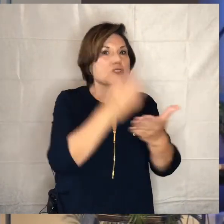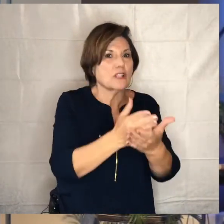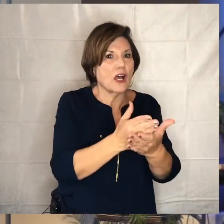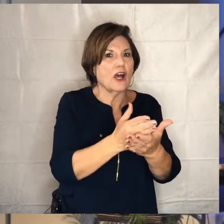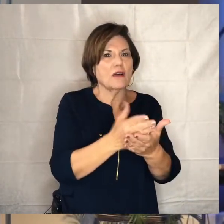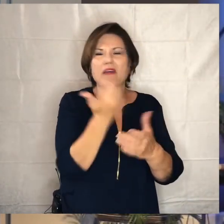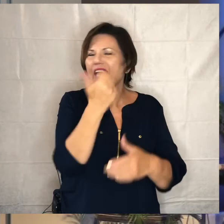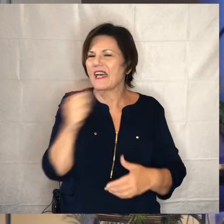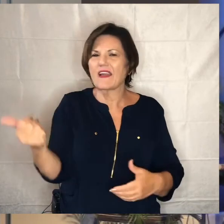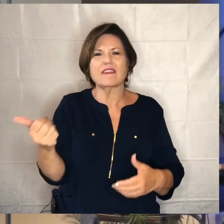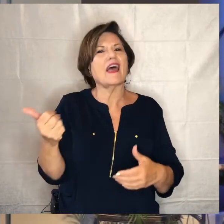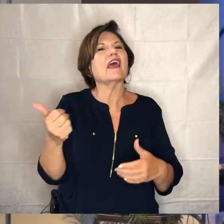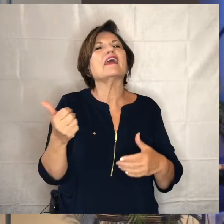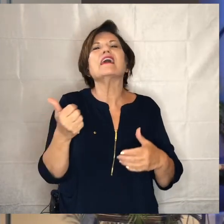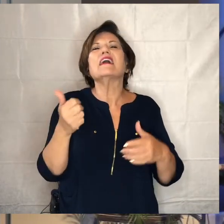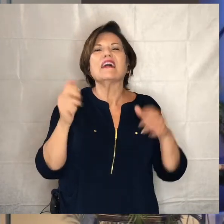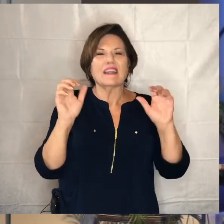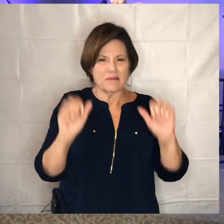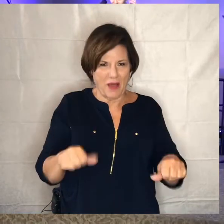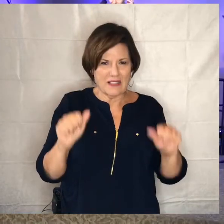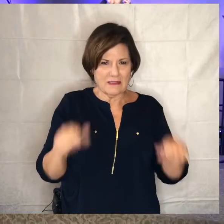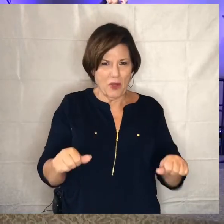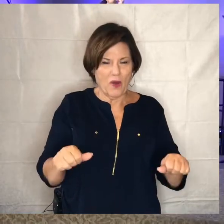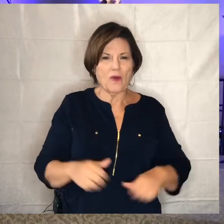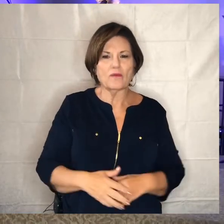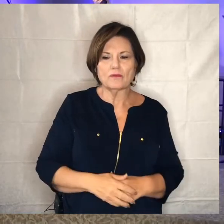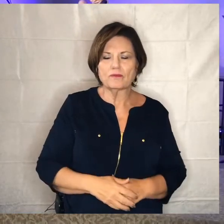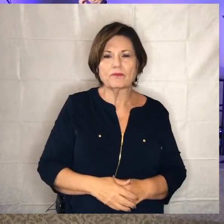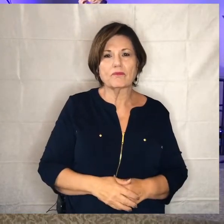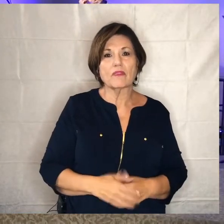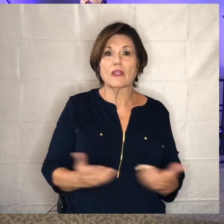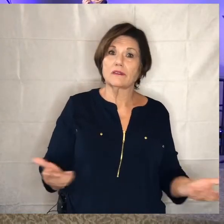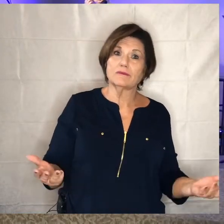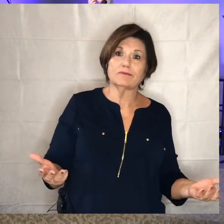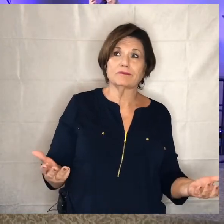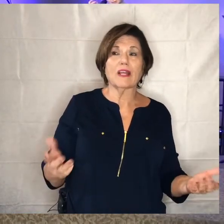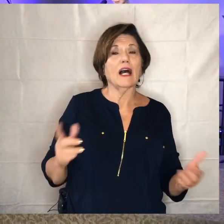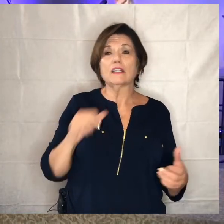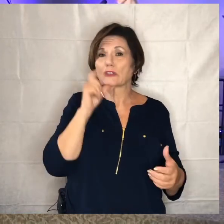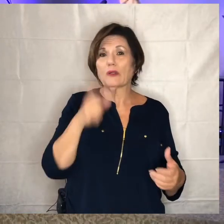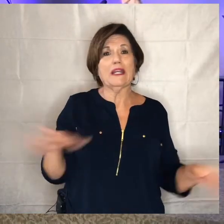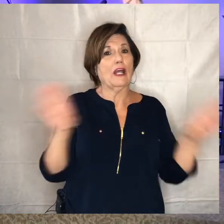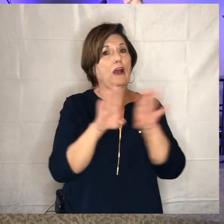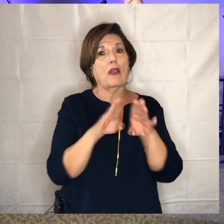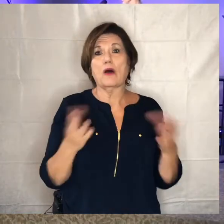anything is possible anything is possible well i don't have to do the benediction that is the benediction right i mean